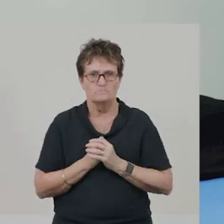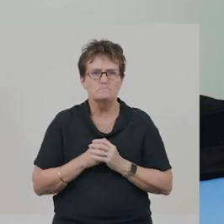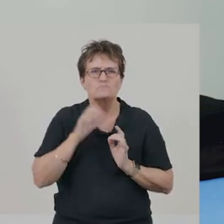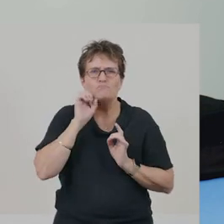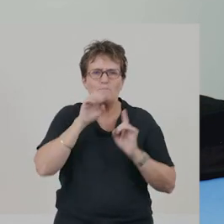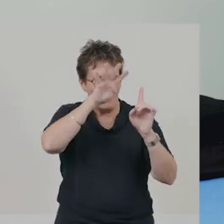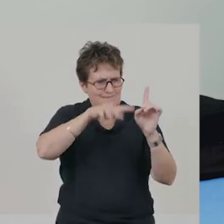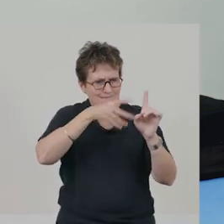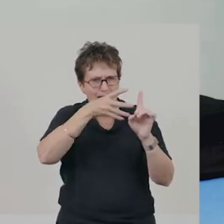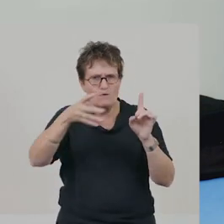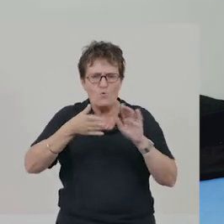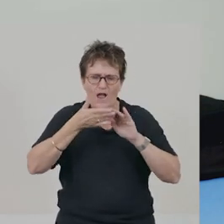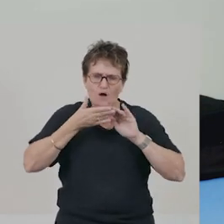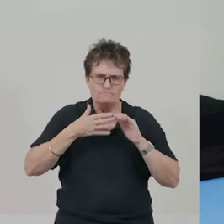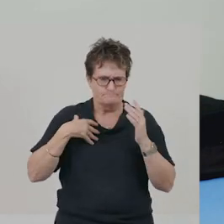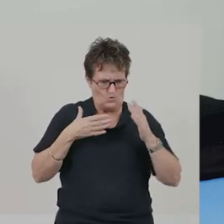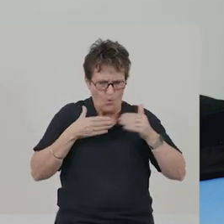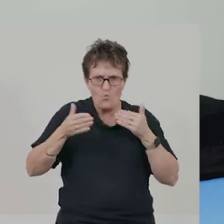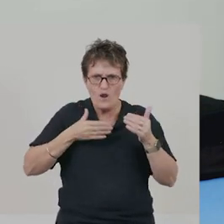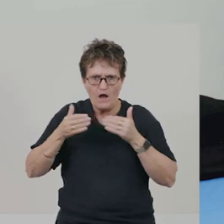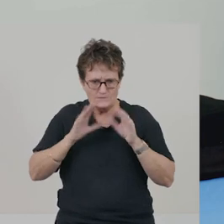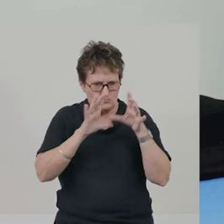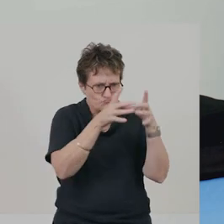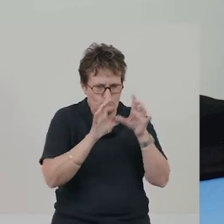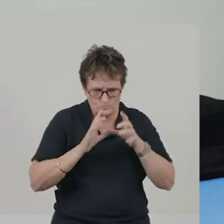A table will help us to organise our observations by grouping objects,